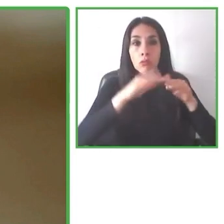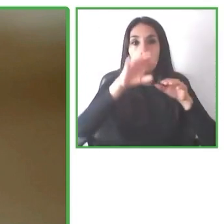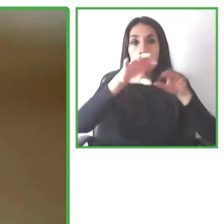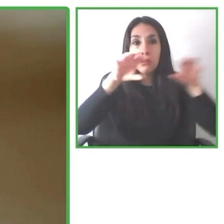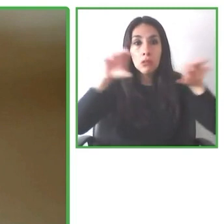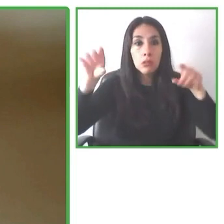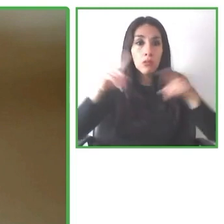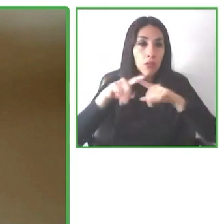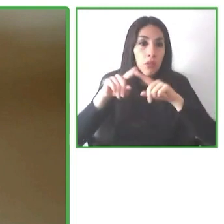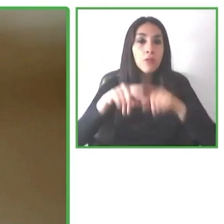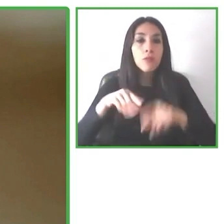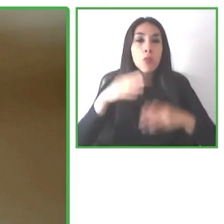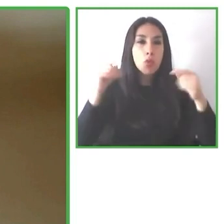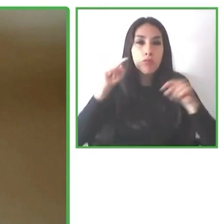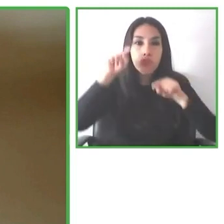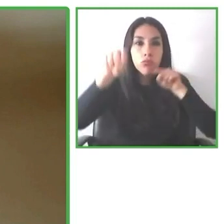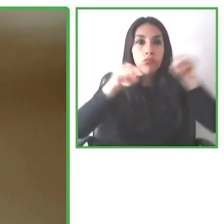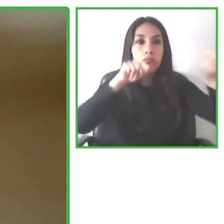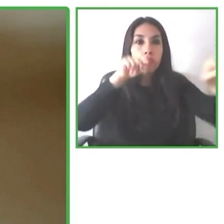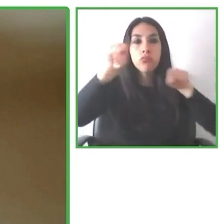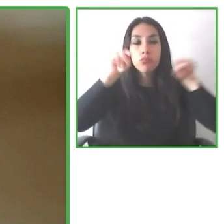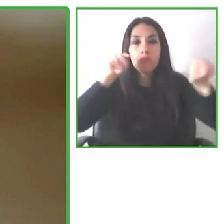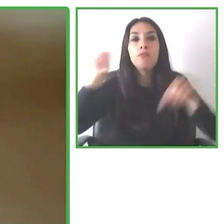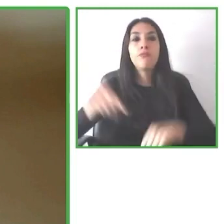and be able to implement accessibility